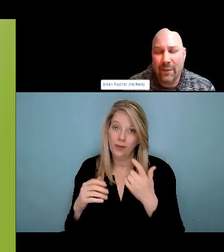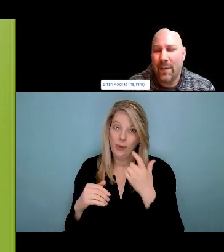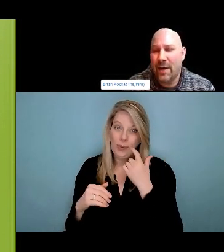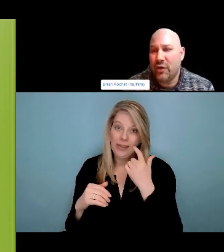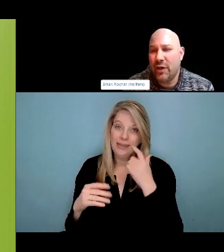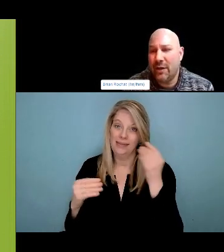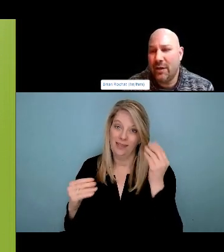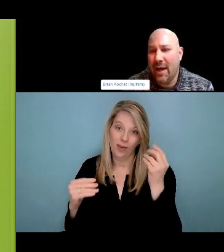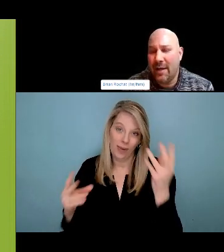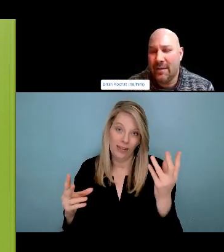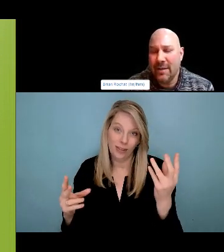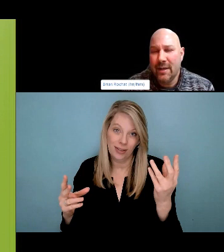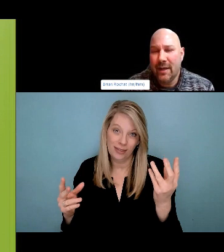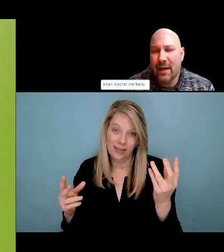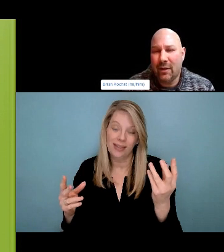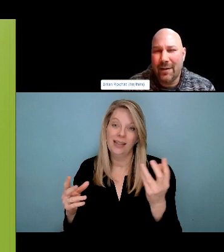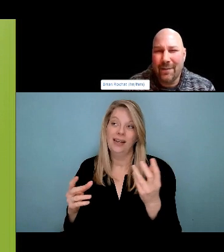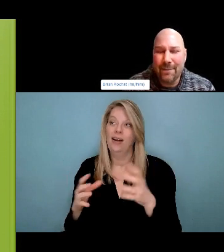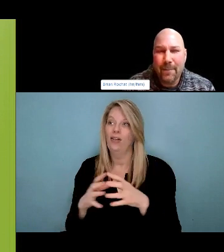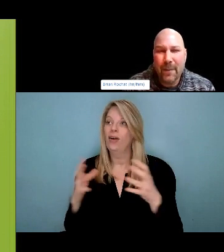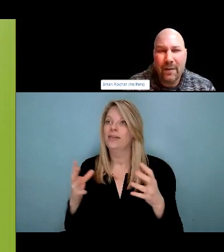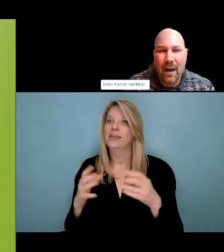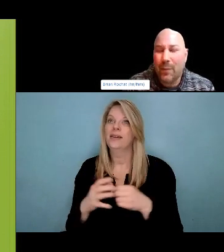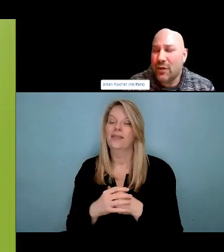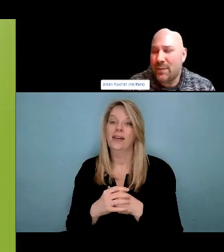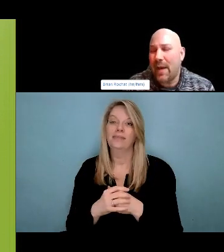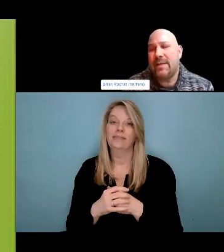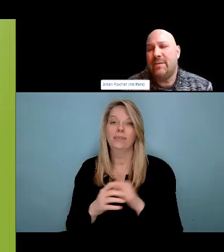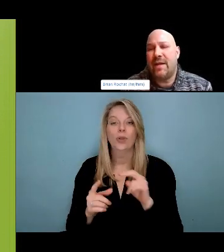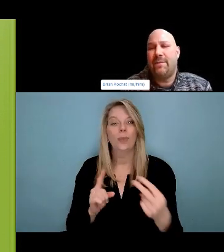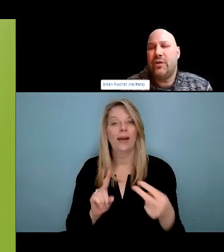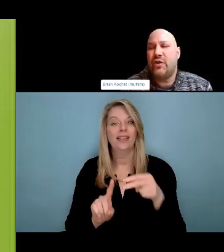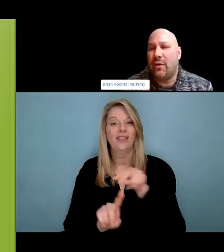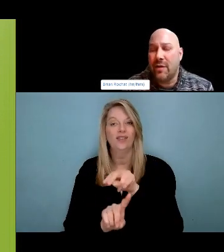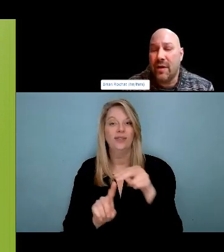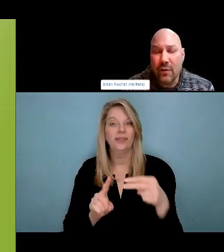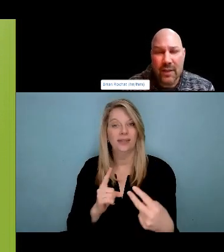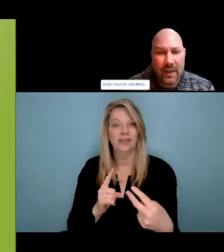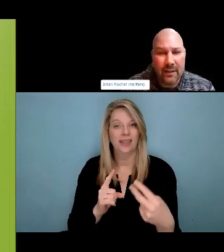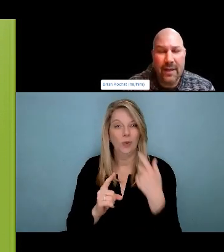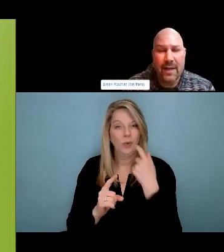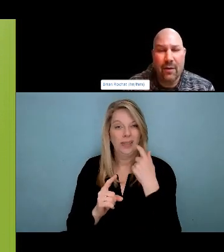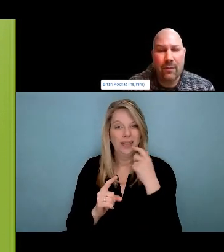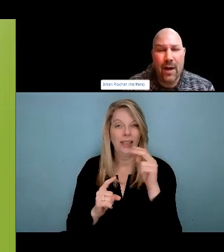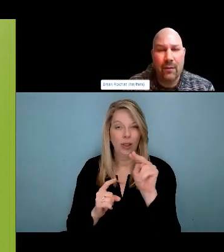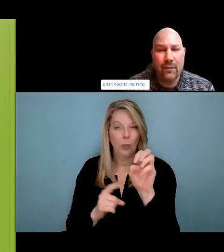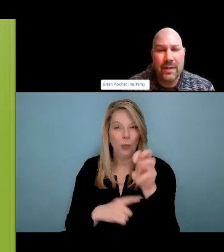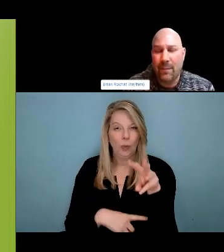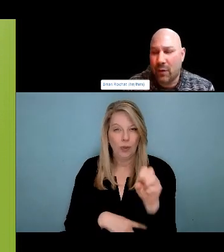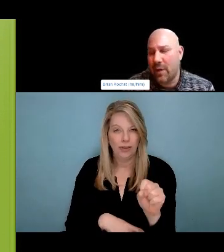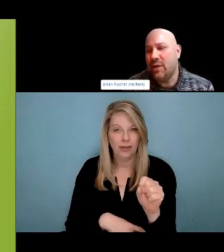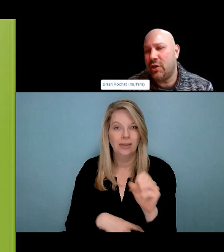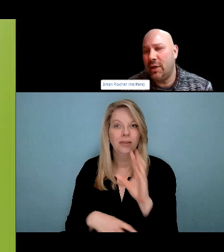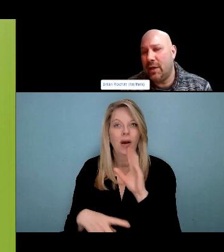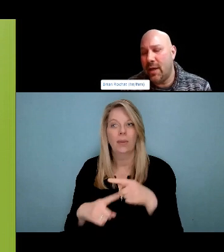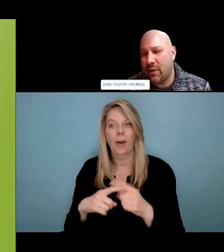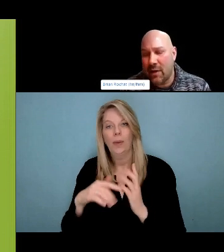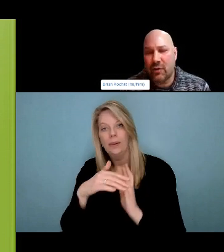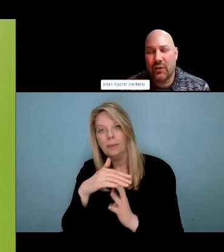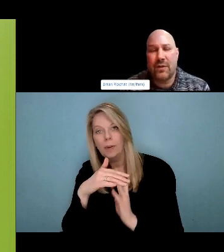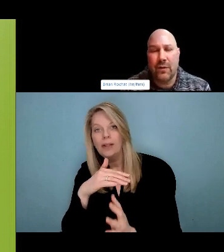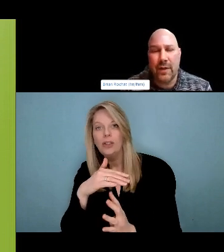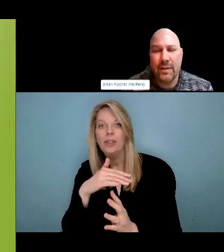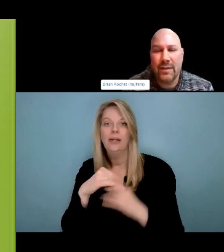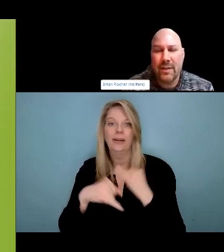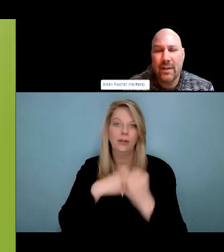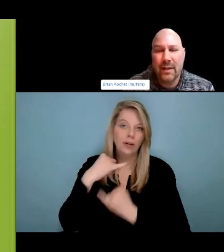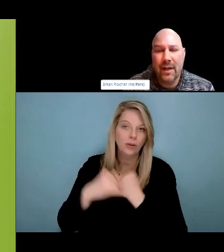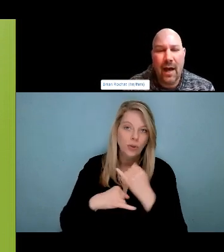that it creates no harm at all to them. So I would like everybody to take a moment